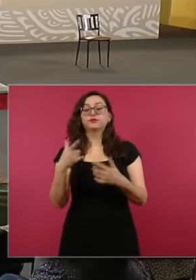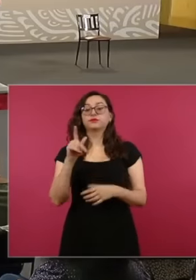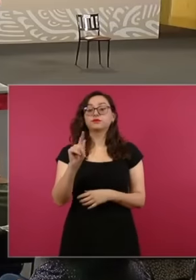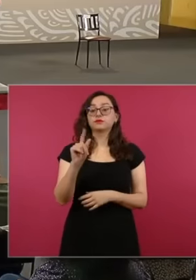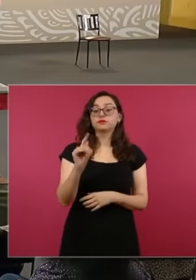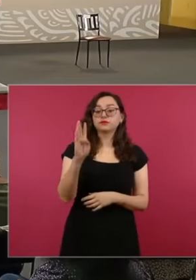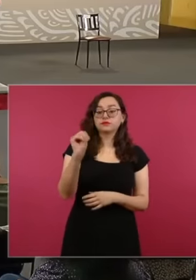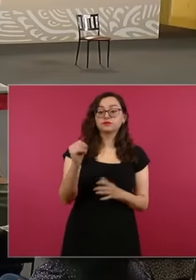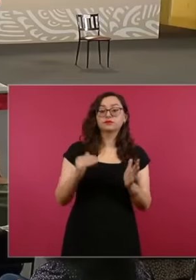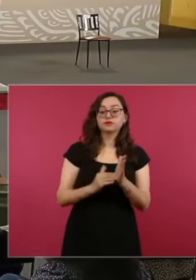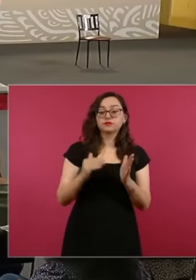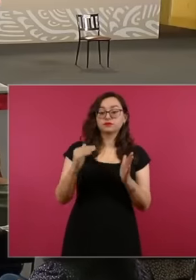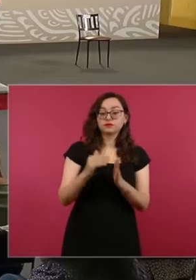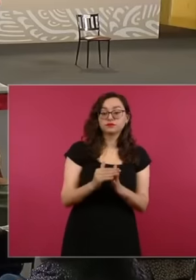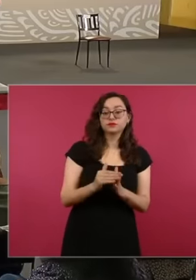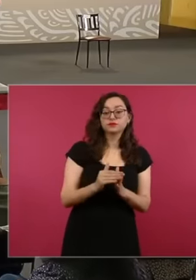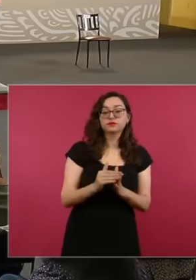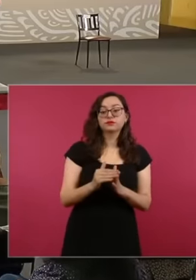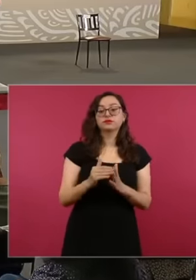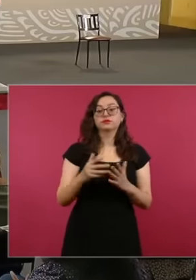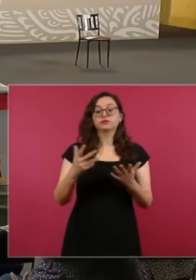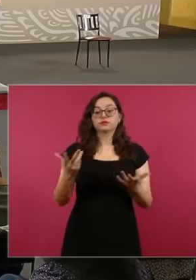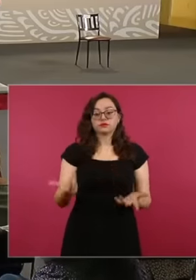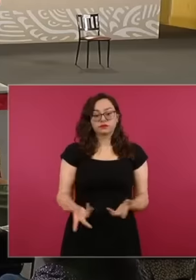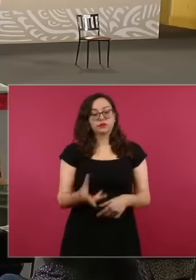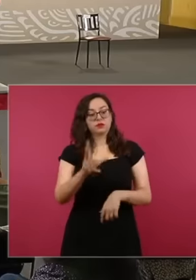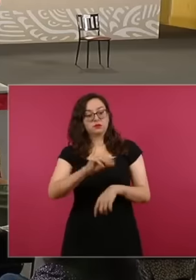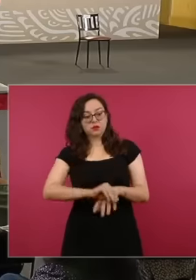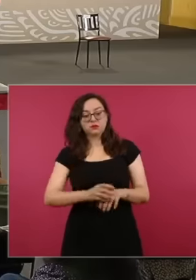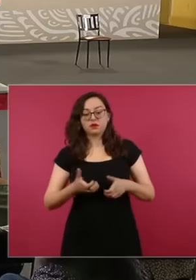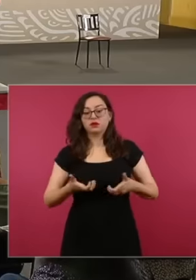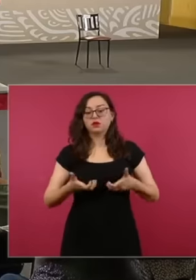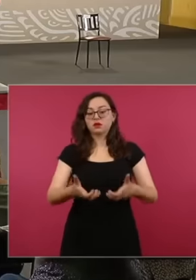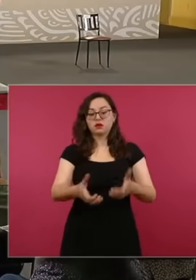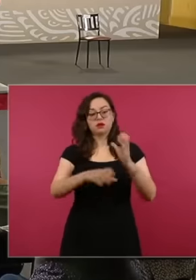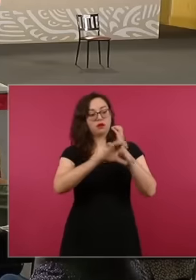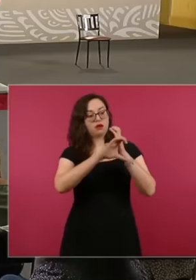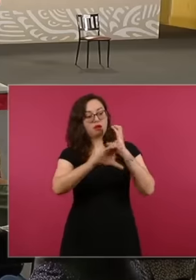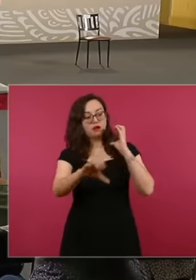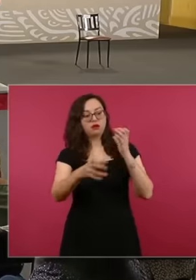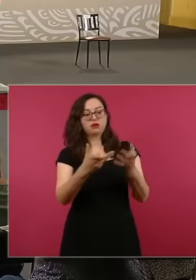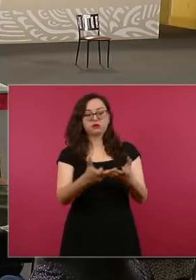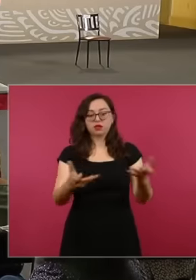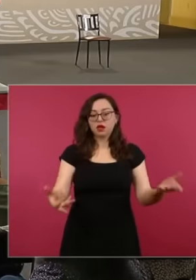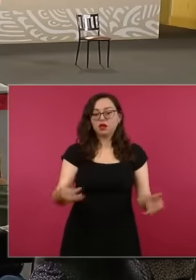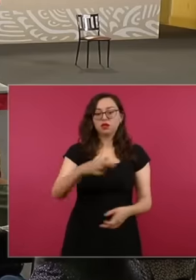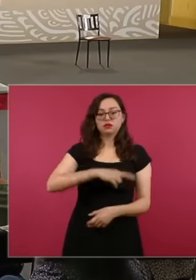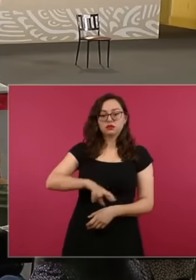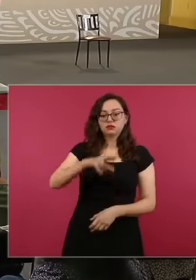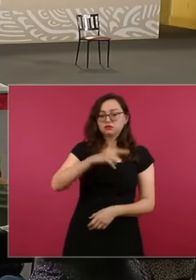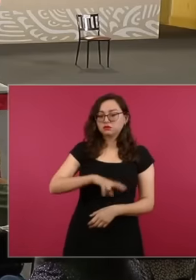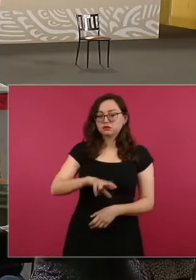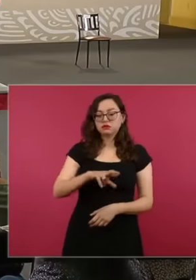million pesos for easement of way, rights of way and land lease eh 102 million